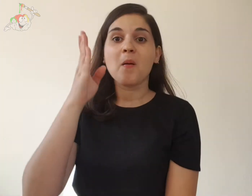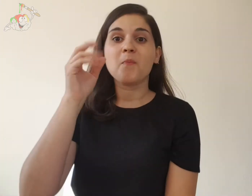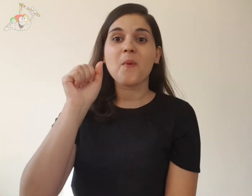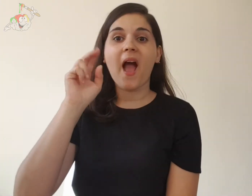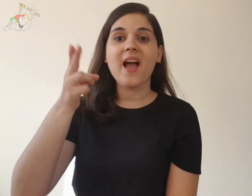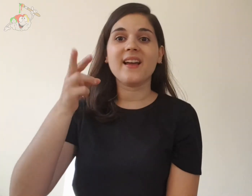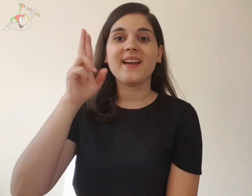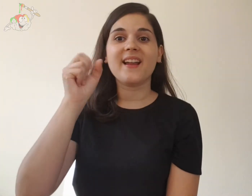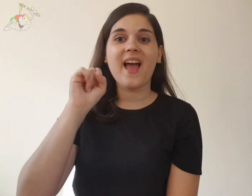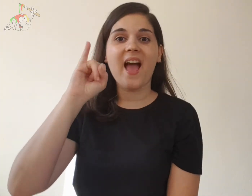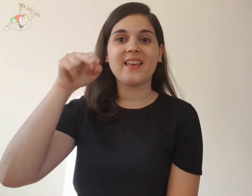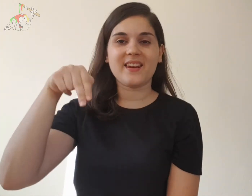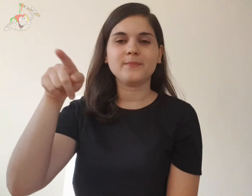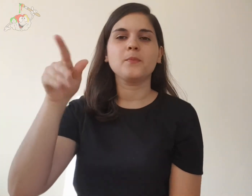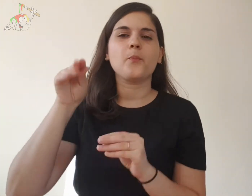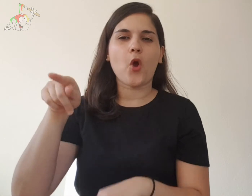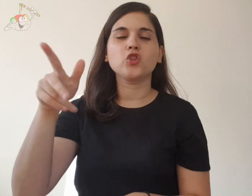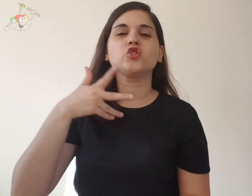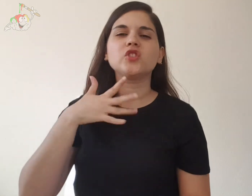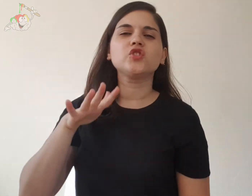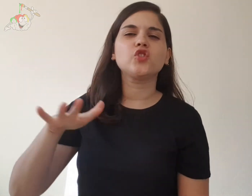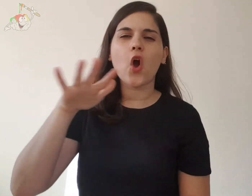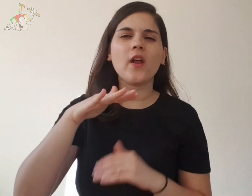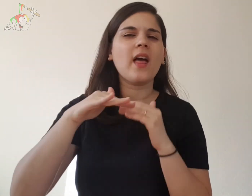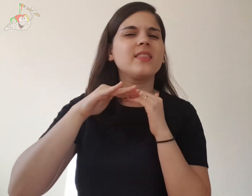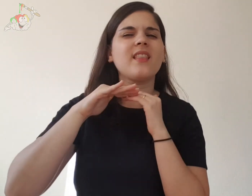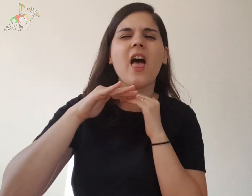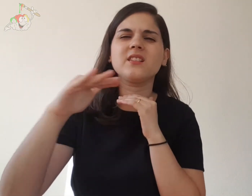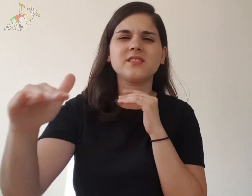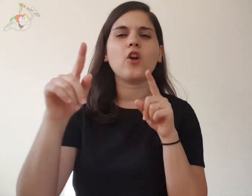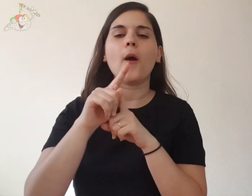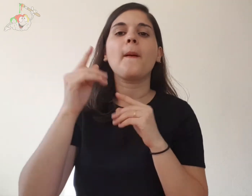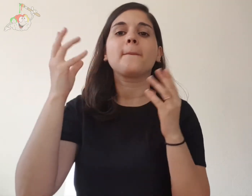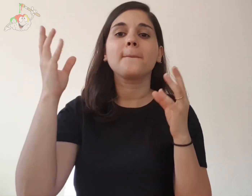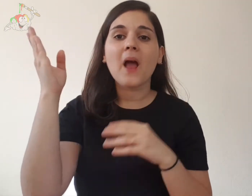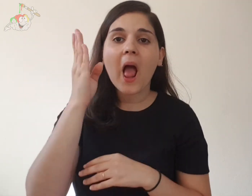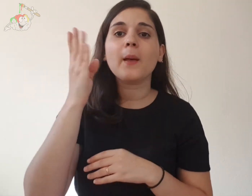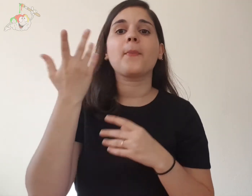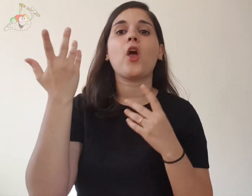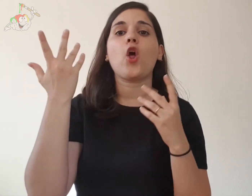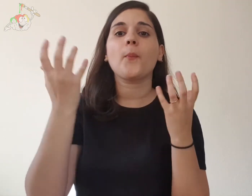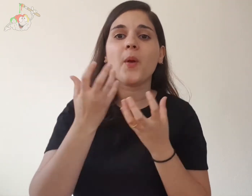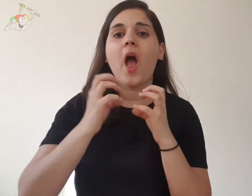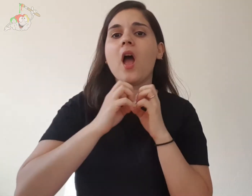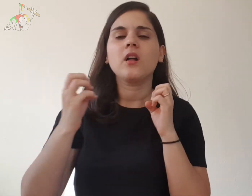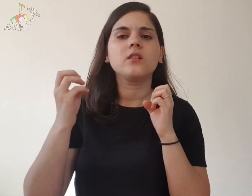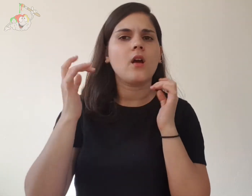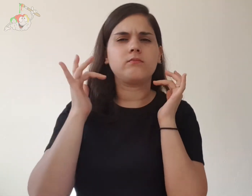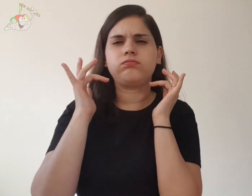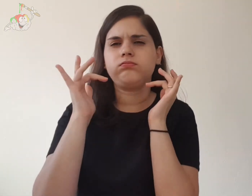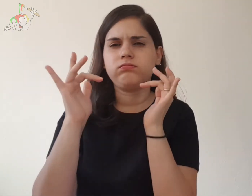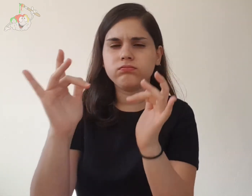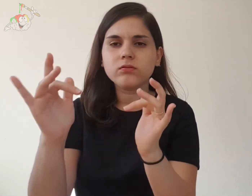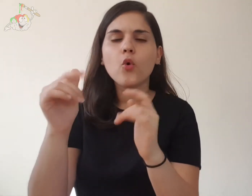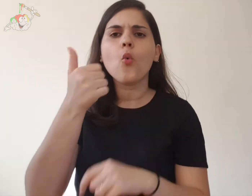In Bahrain there is a desert area with no vegetation but there is